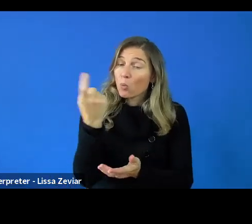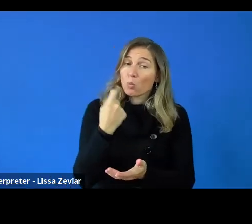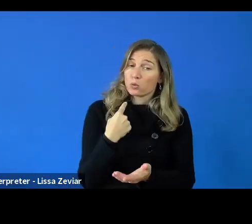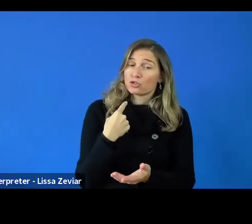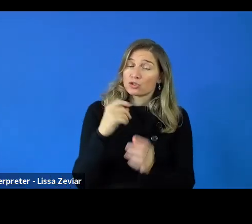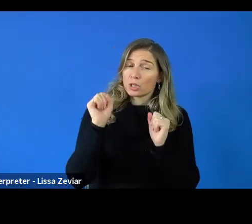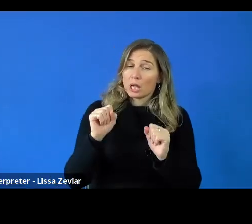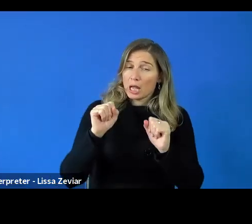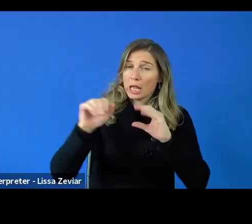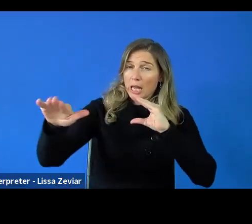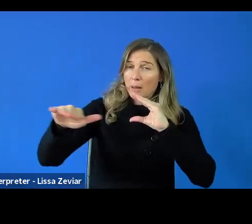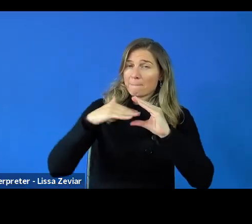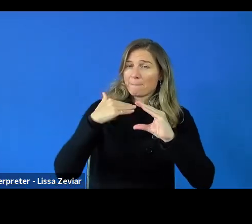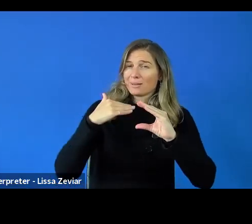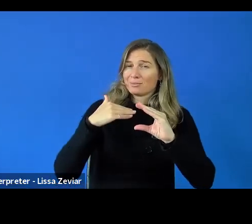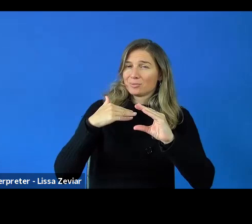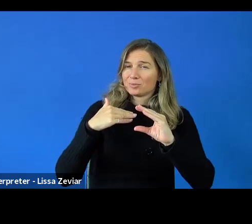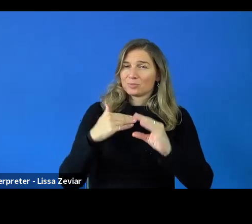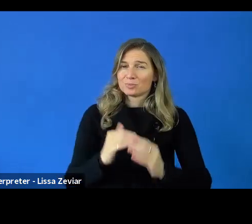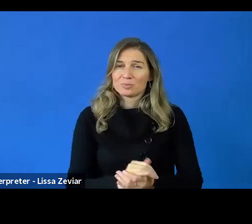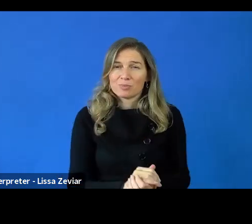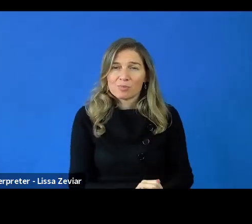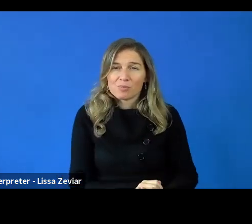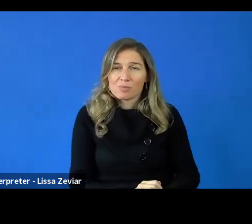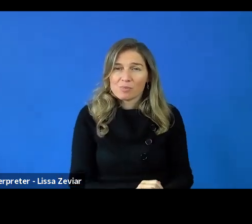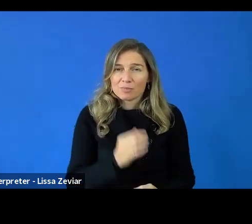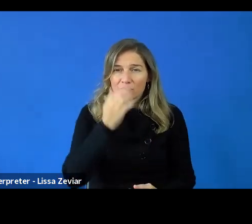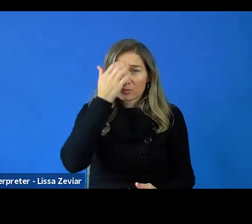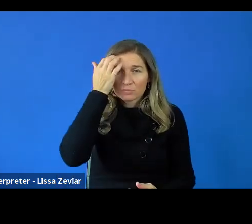Now we move to the award ceremony